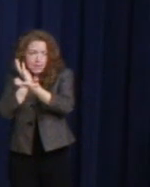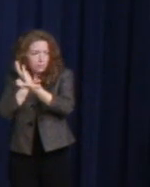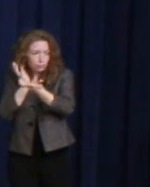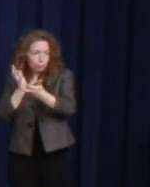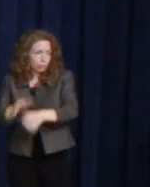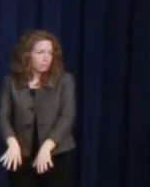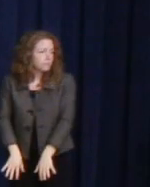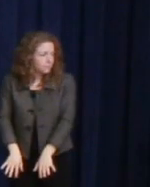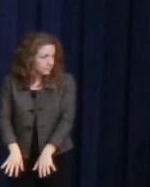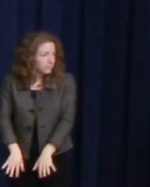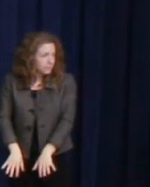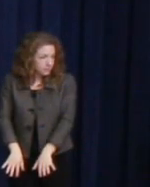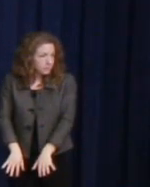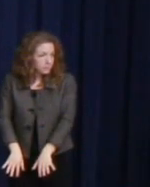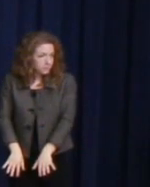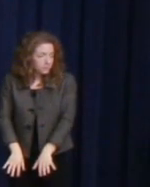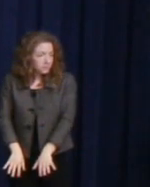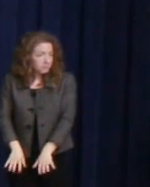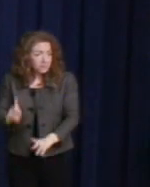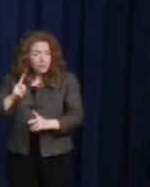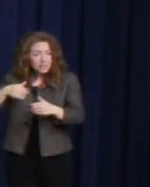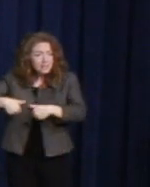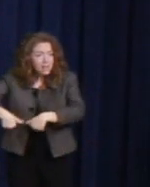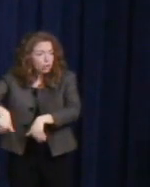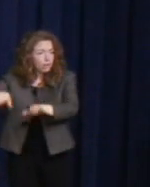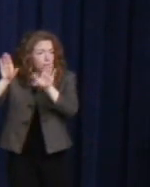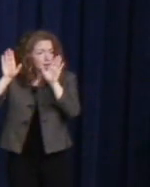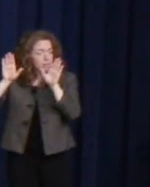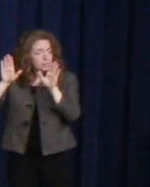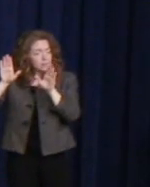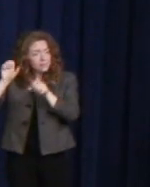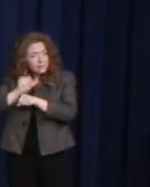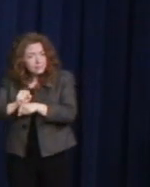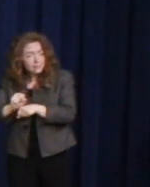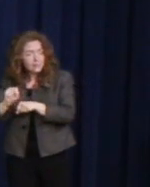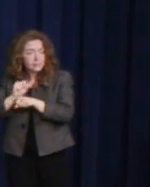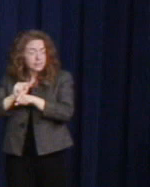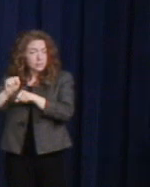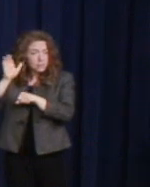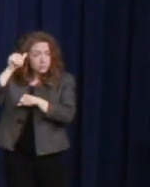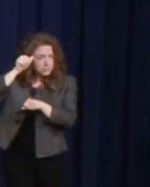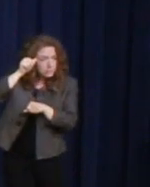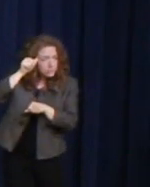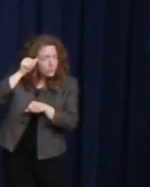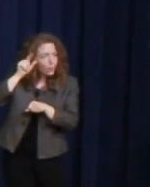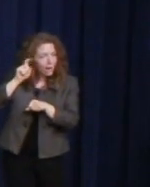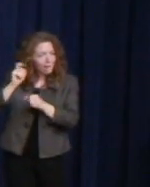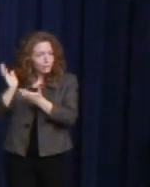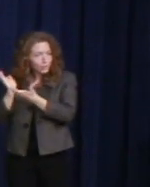and the people that come behind me. So, we must reinforce our commitment.